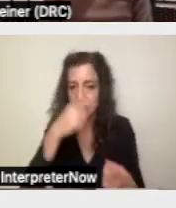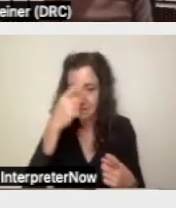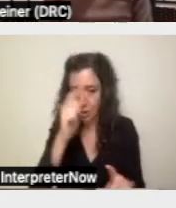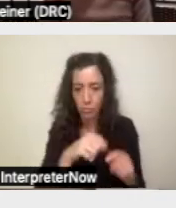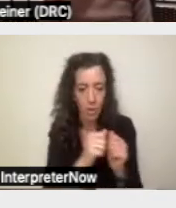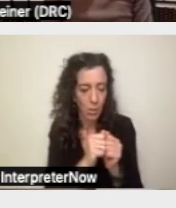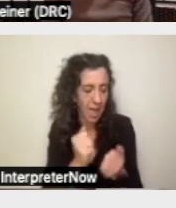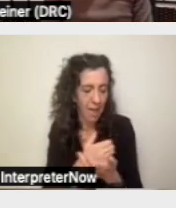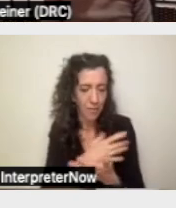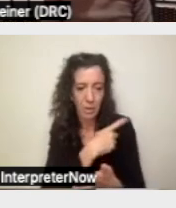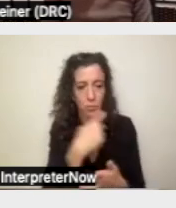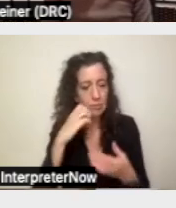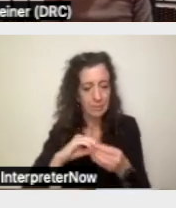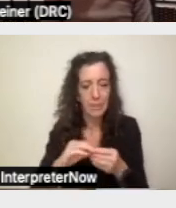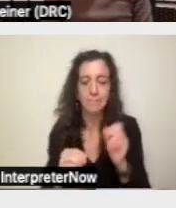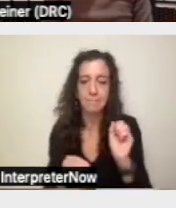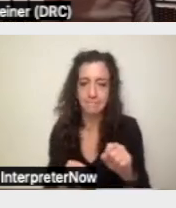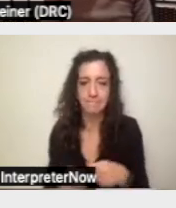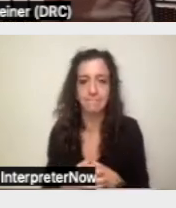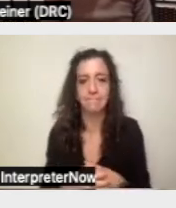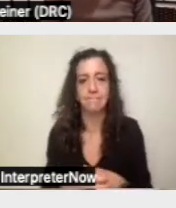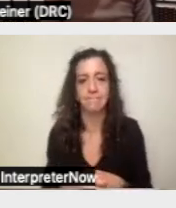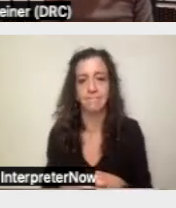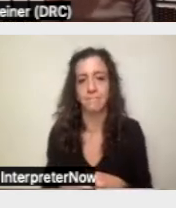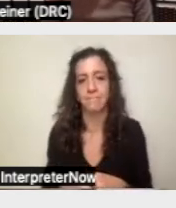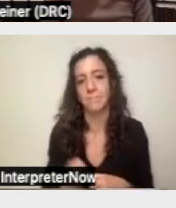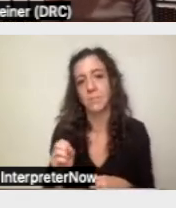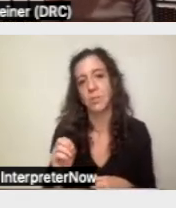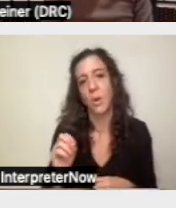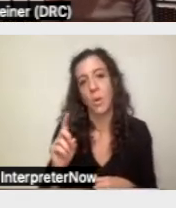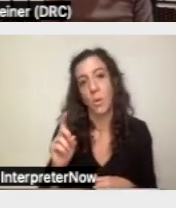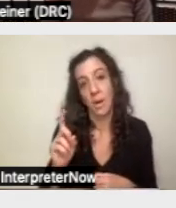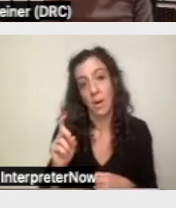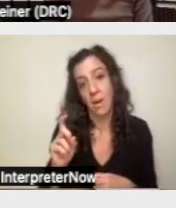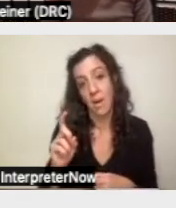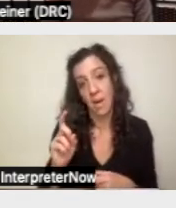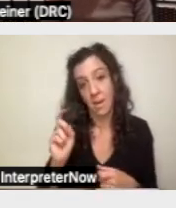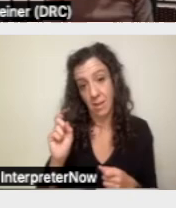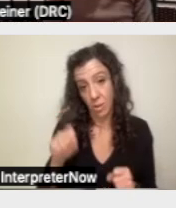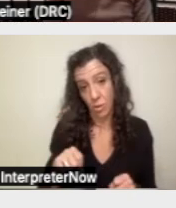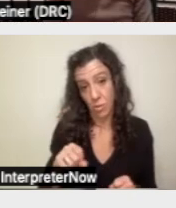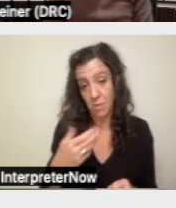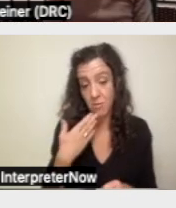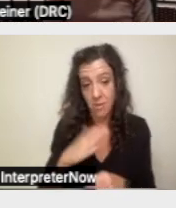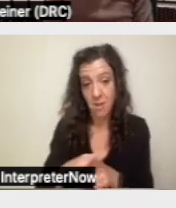And, you know, to get at that kind of question, could it be a sufficient argument to access rental assistance?